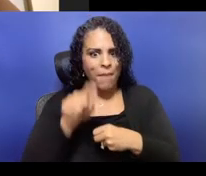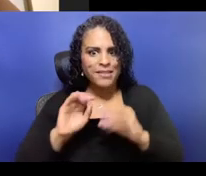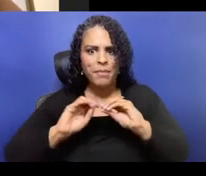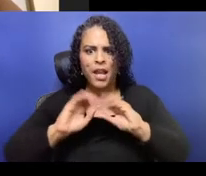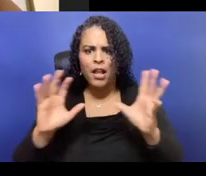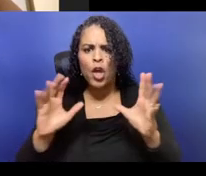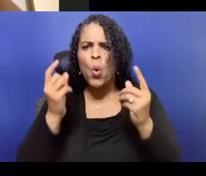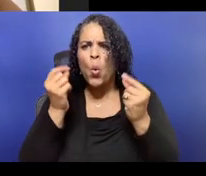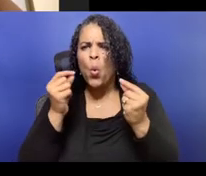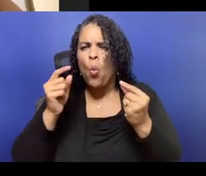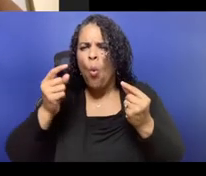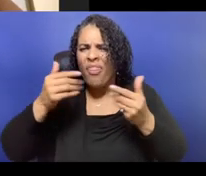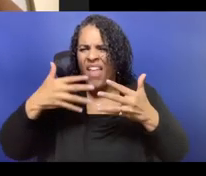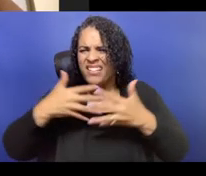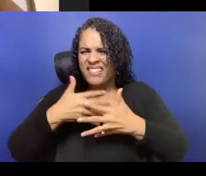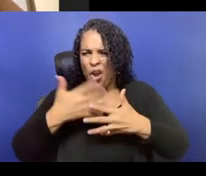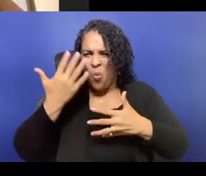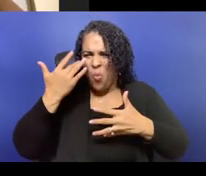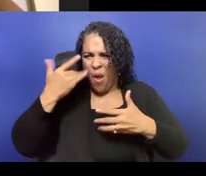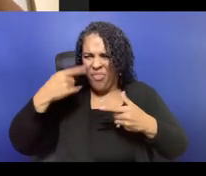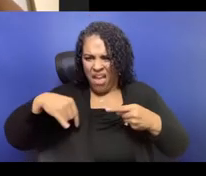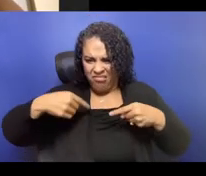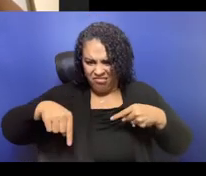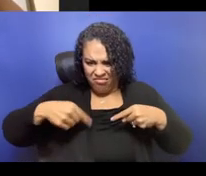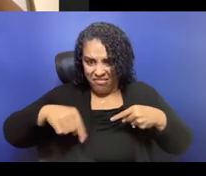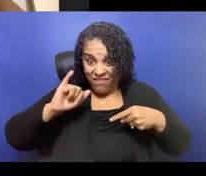I think we do some shout-outs on our website, I wanna get it exactly right.